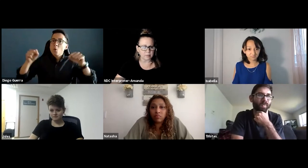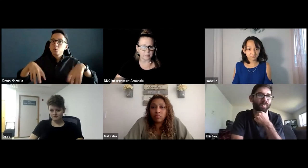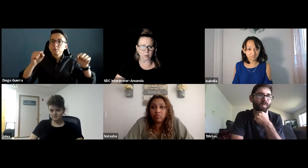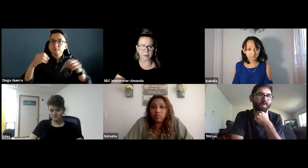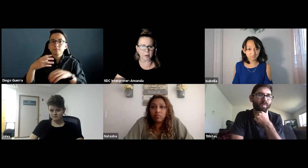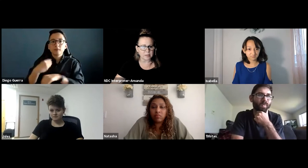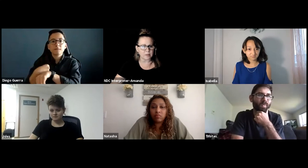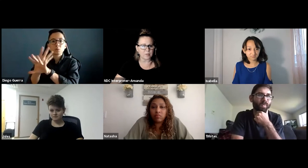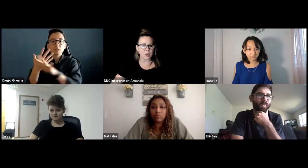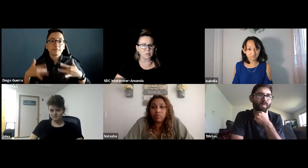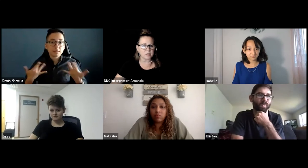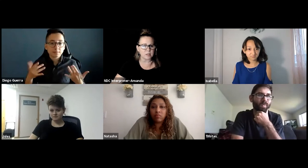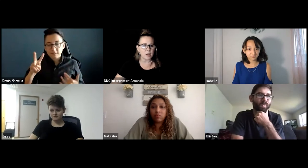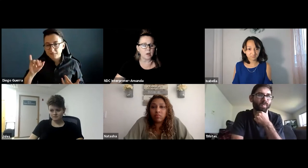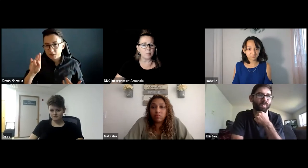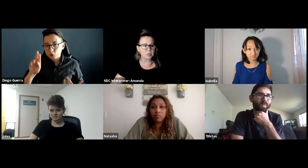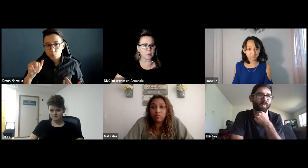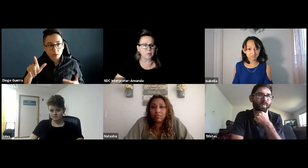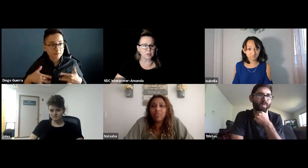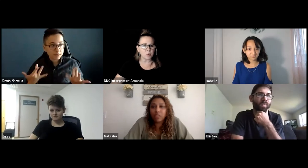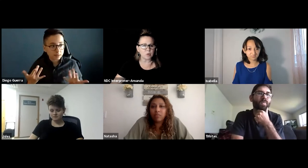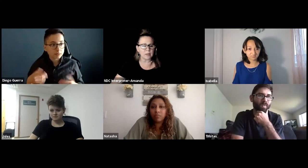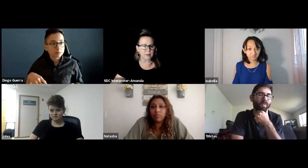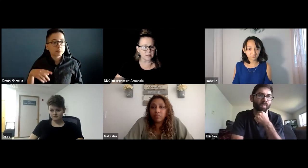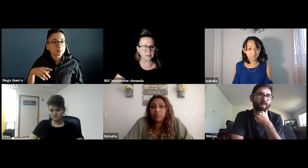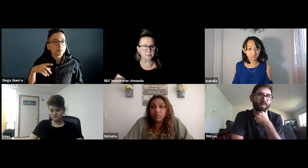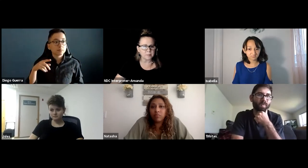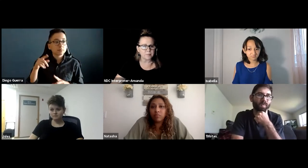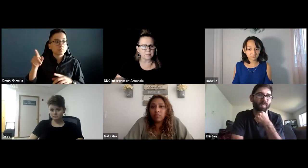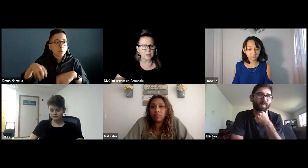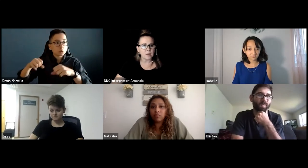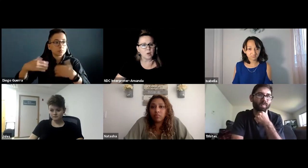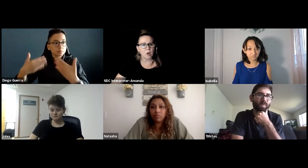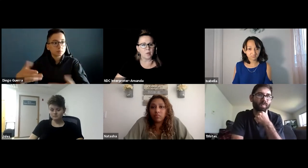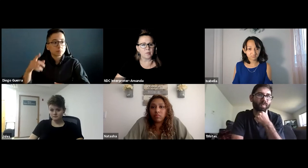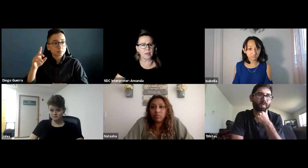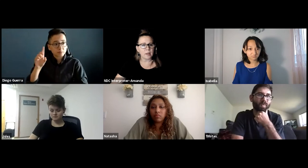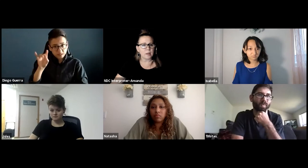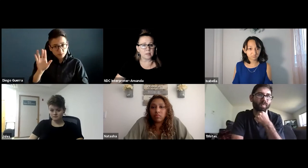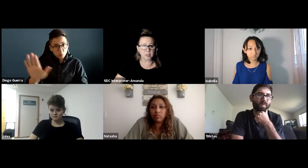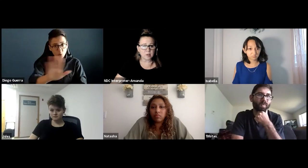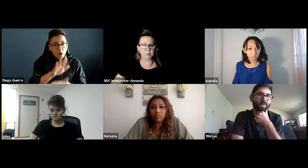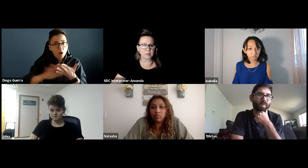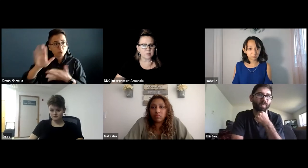They remain positive, they hosted multiple virtual events, they continue to host those.